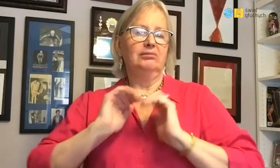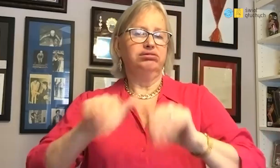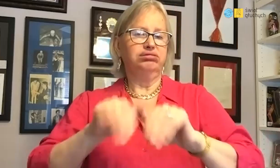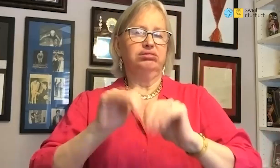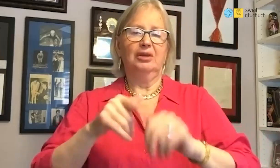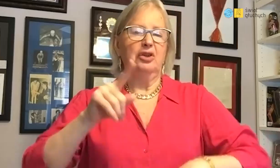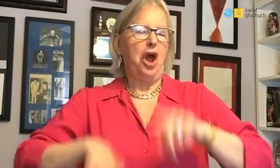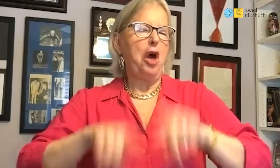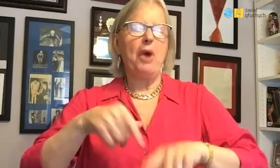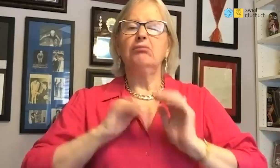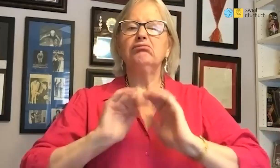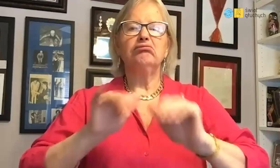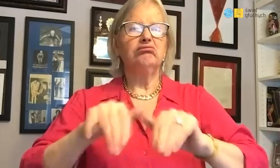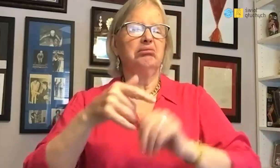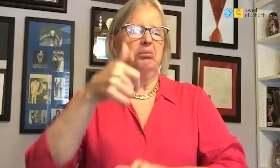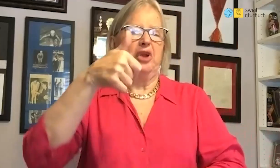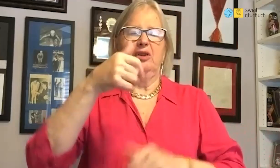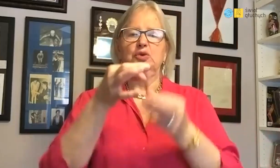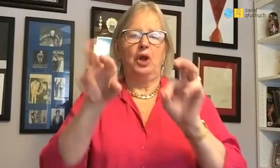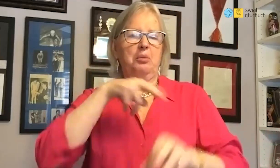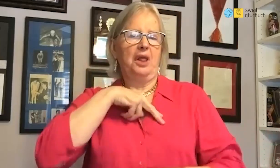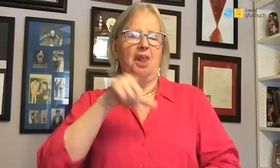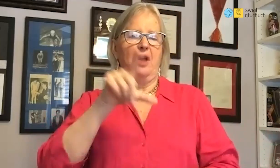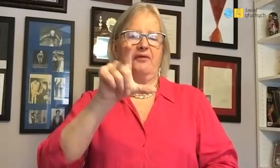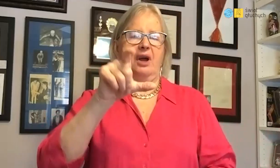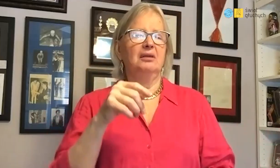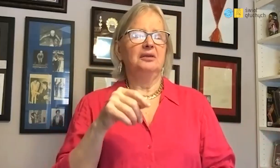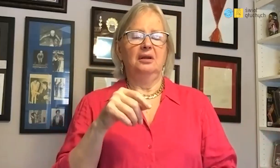winning without a problem gold medal at 200 m